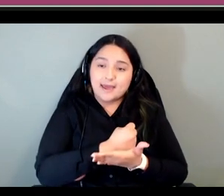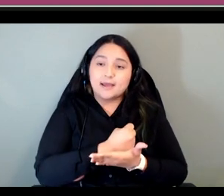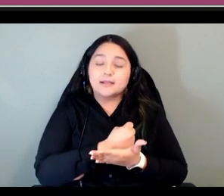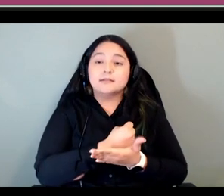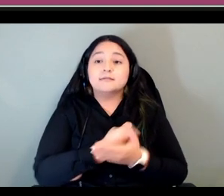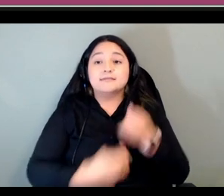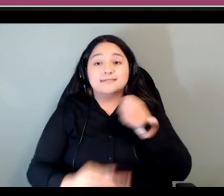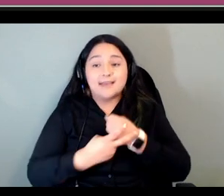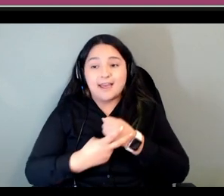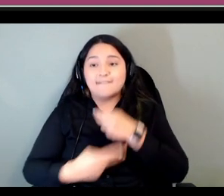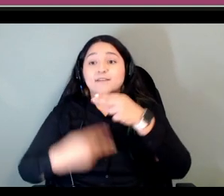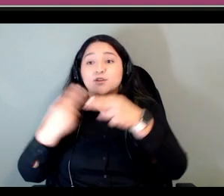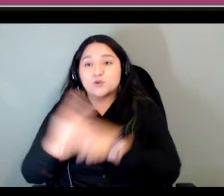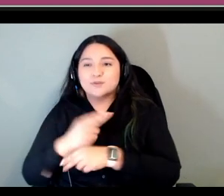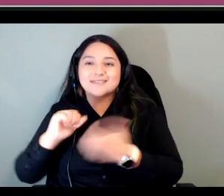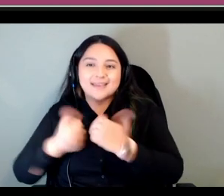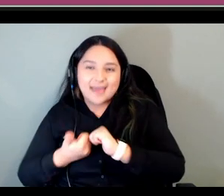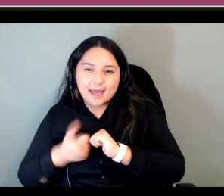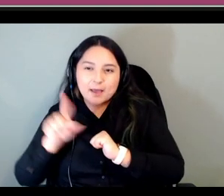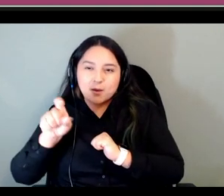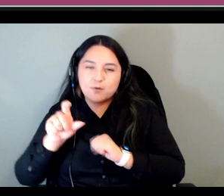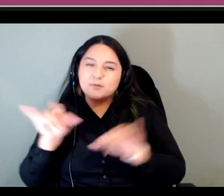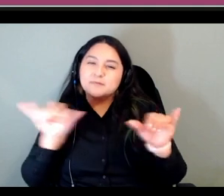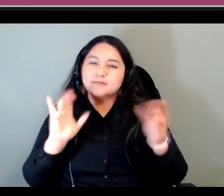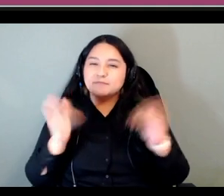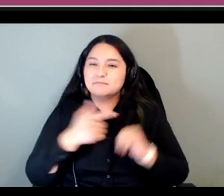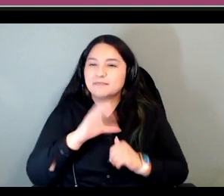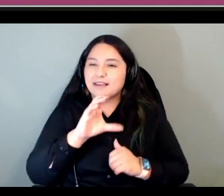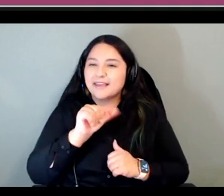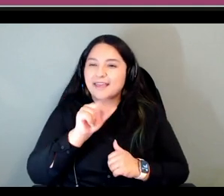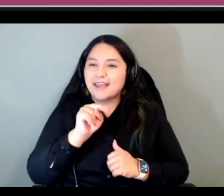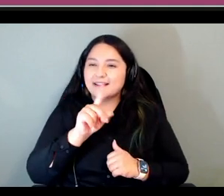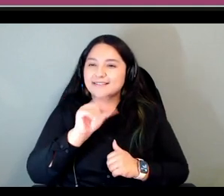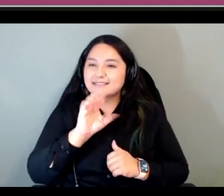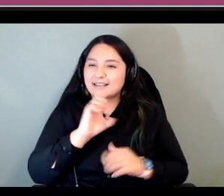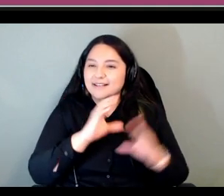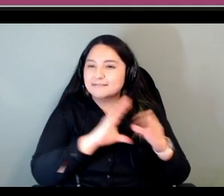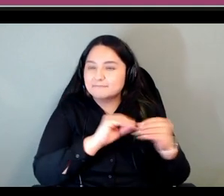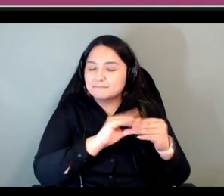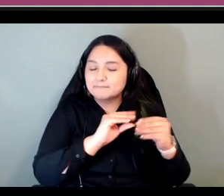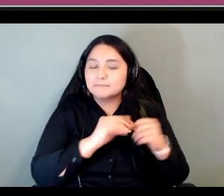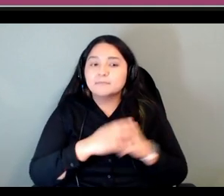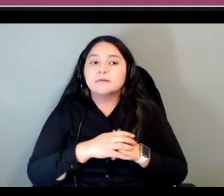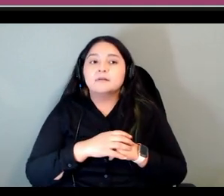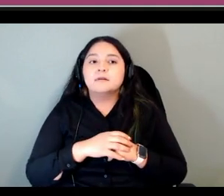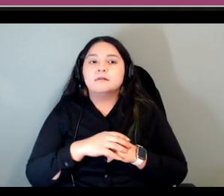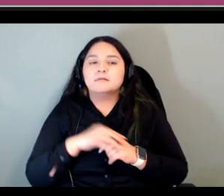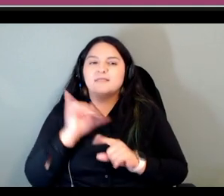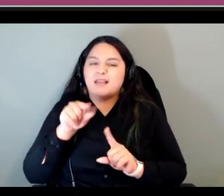was talking about um and so and i know that was something that um heather had a series